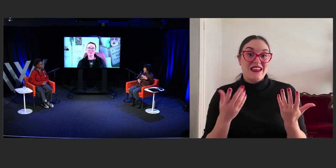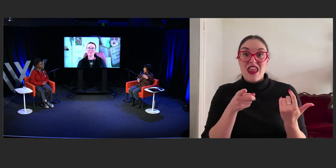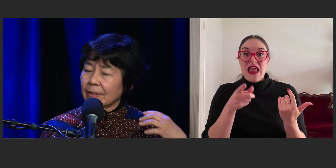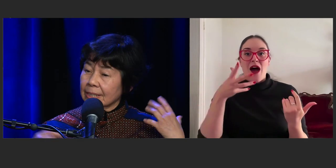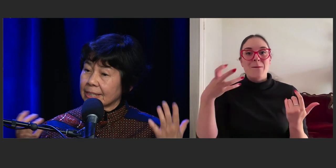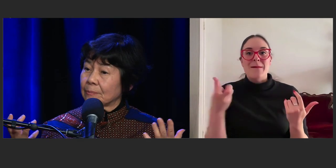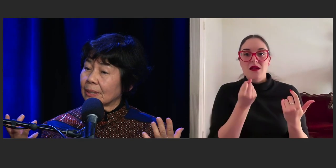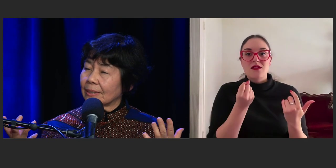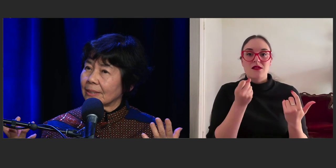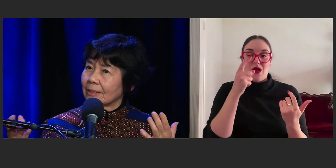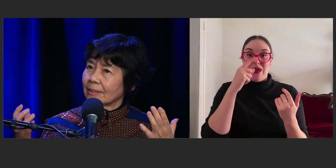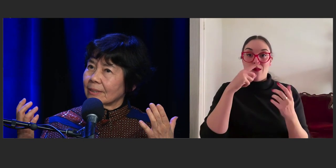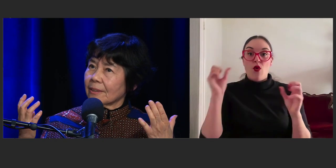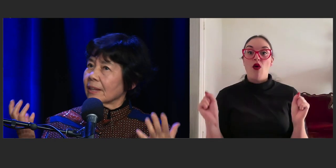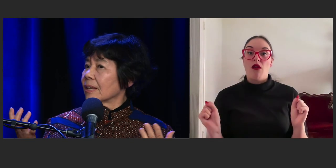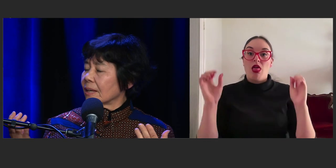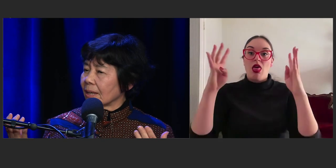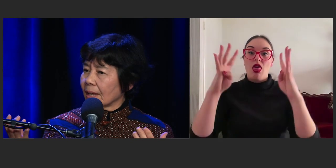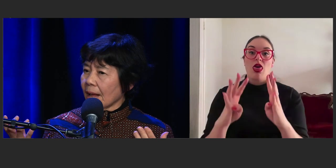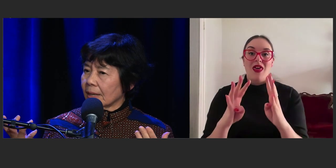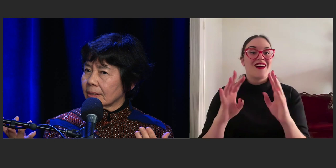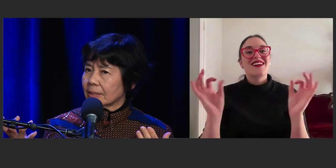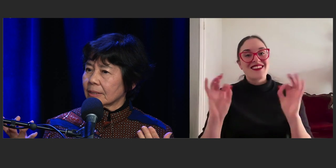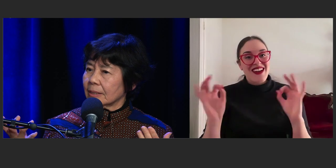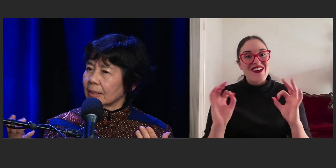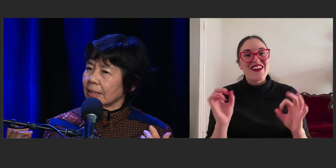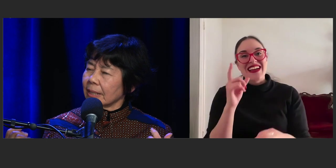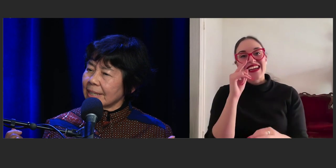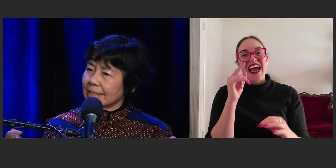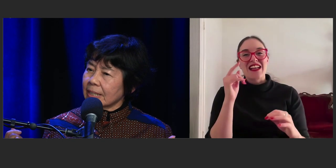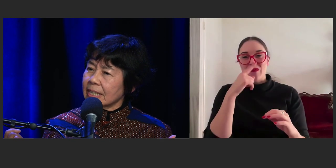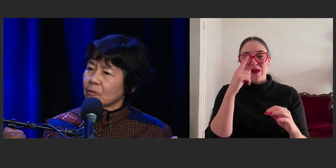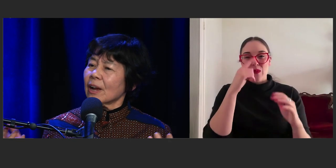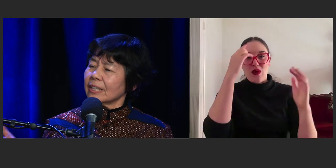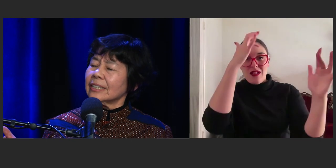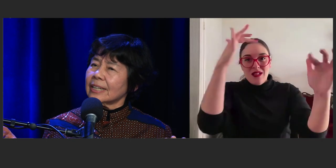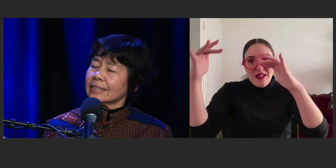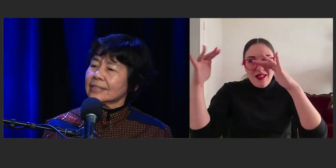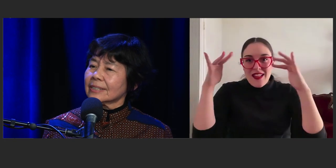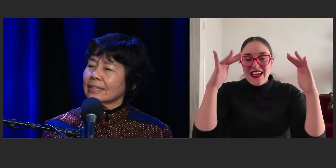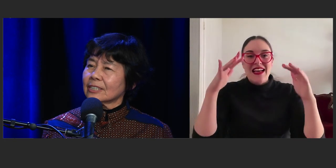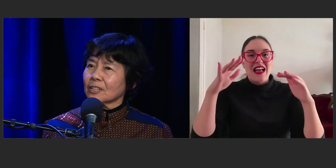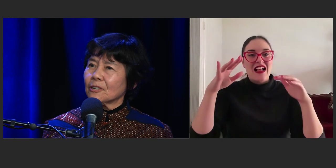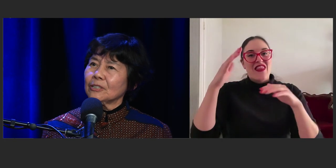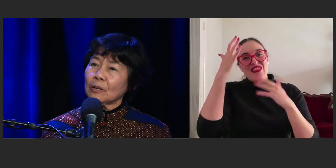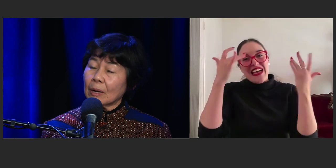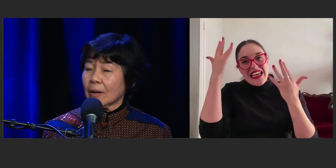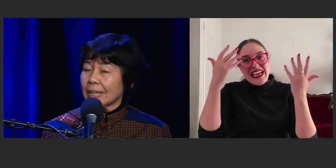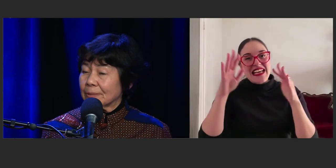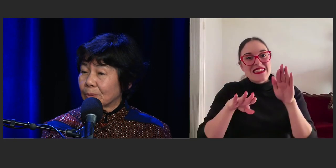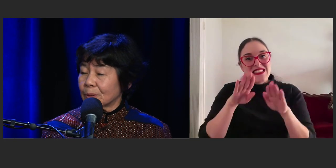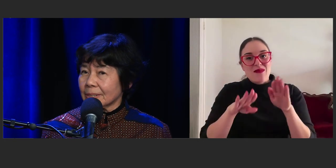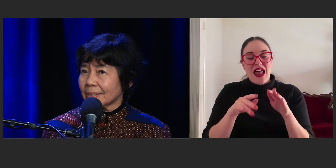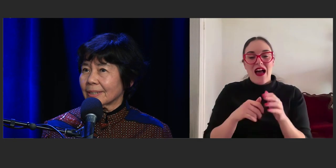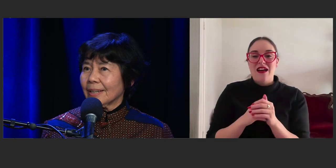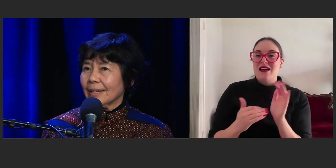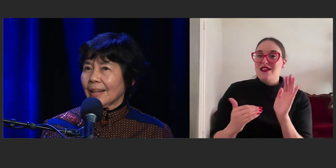but having the similar thinking and- [Zuva] Yeah, it's like a greater collective thing. Great, yes. And so, by writing books